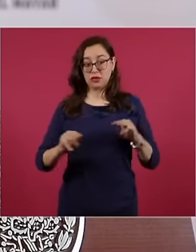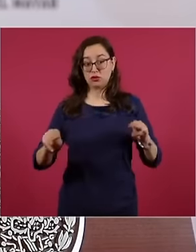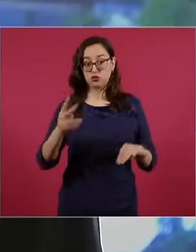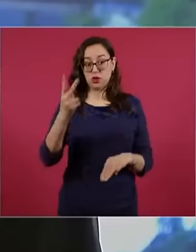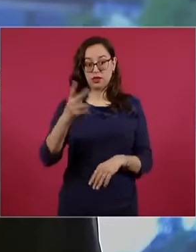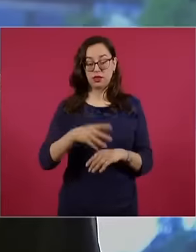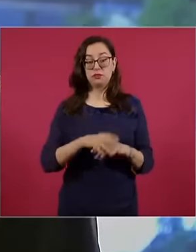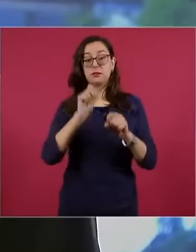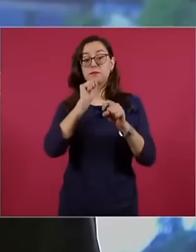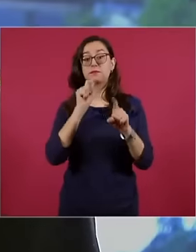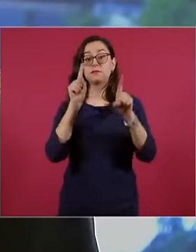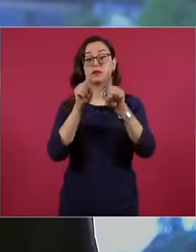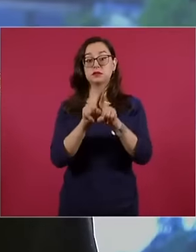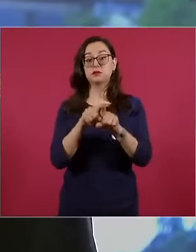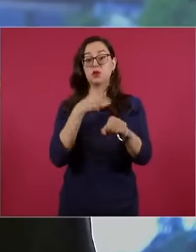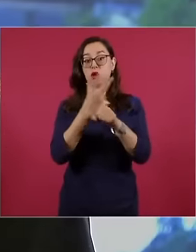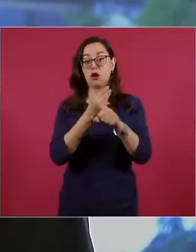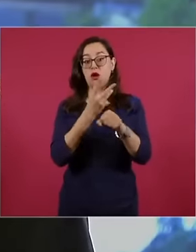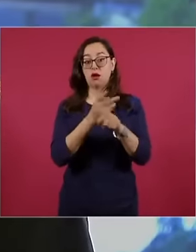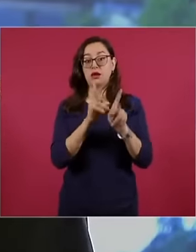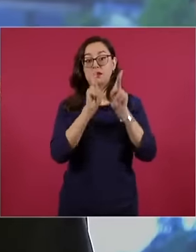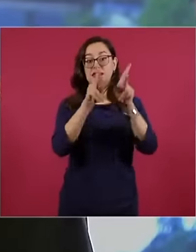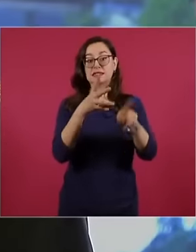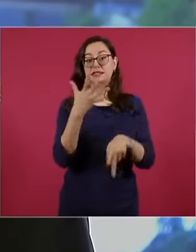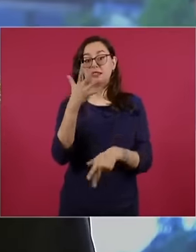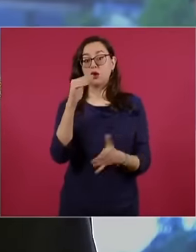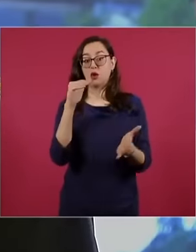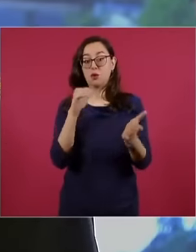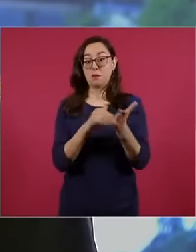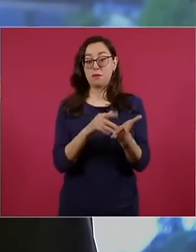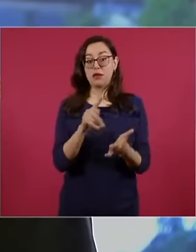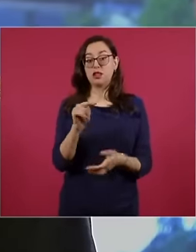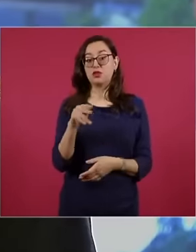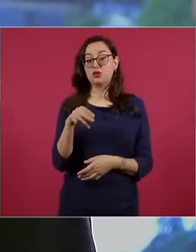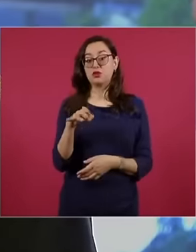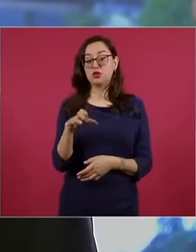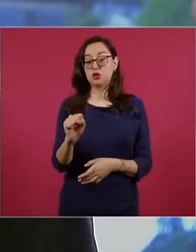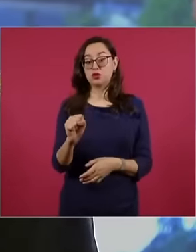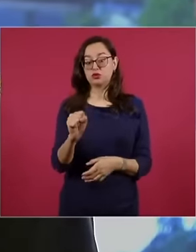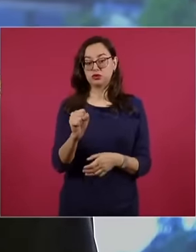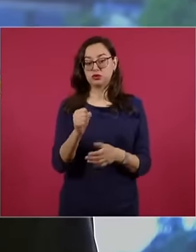5000 tons of steel were used in this concrete rehabilitation